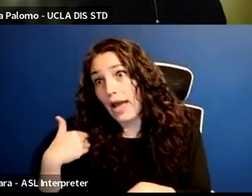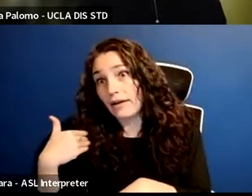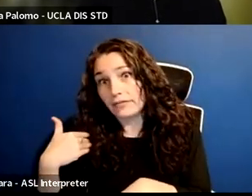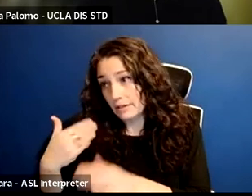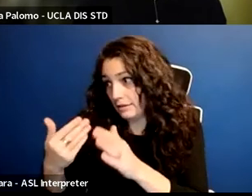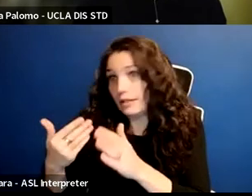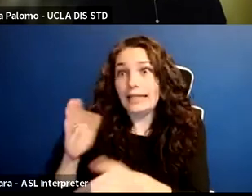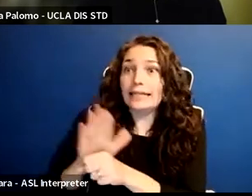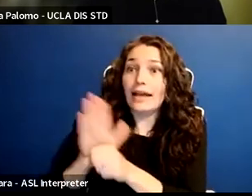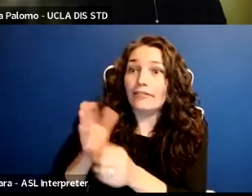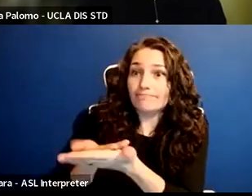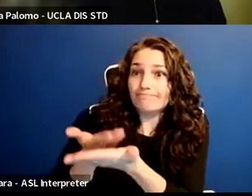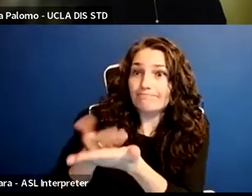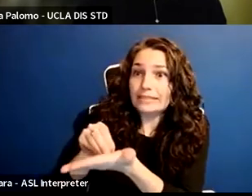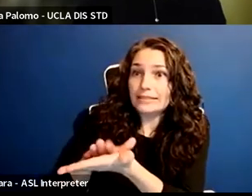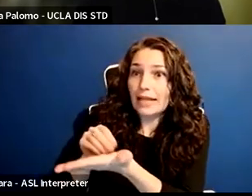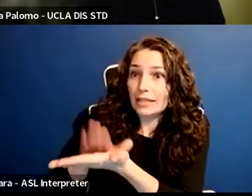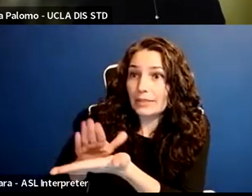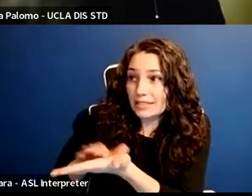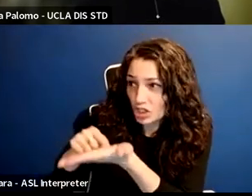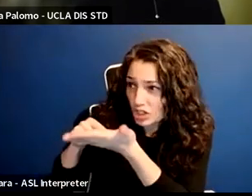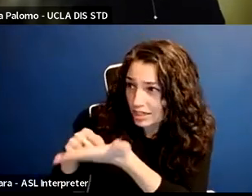and looking at what more needs to be done for action.